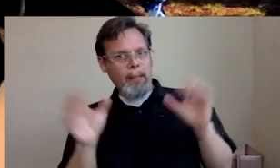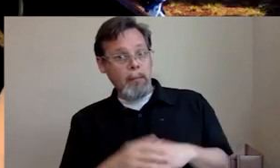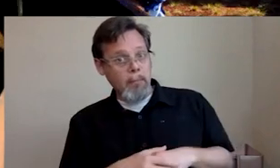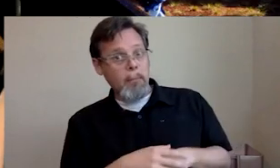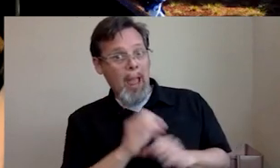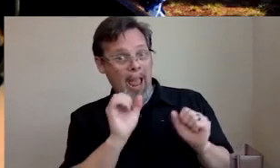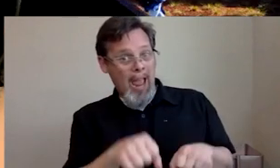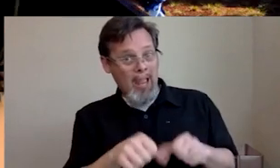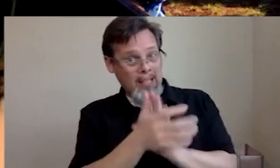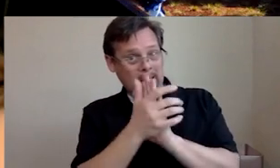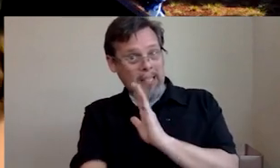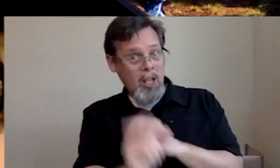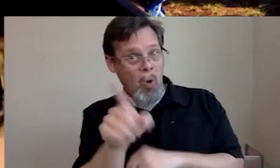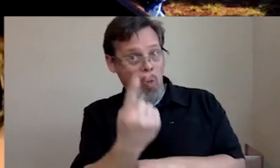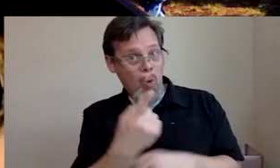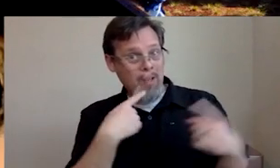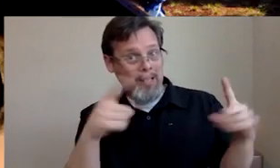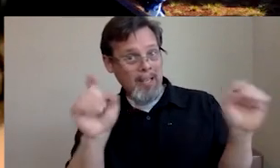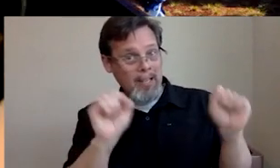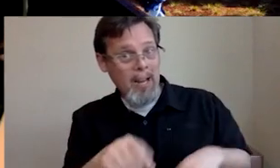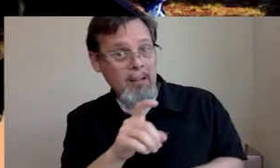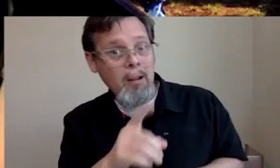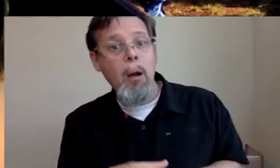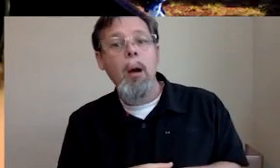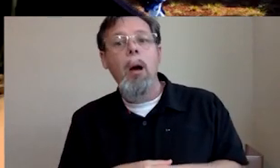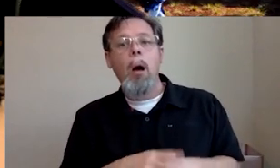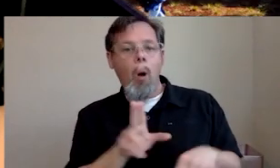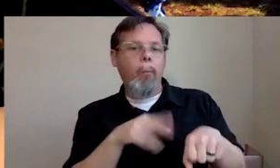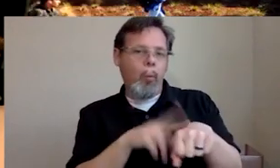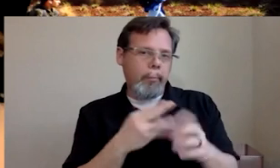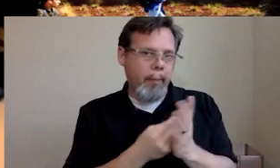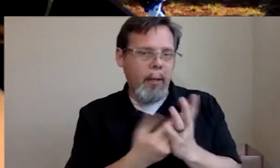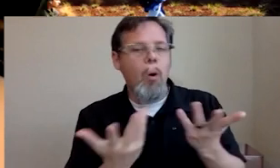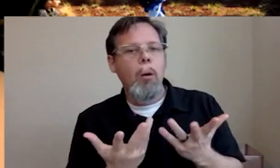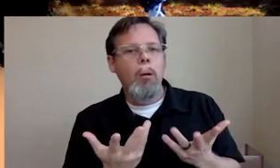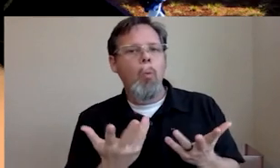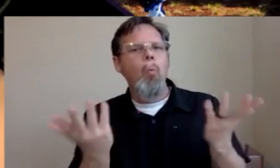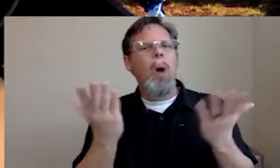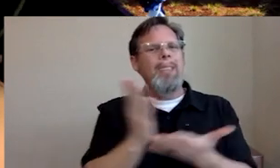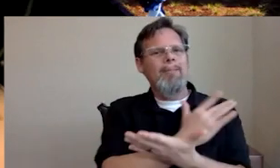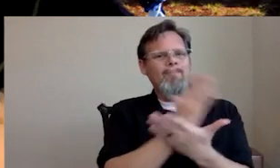alone? And also what is the oh of course, salary. What is the range of salary making in this field?